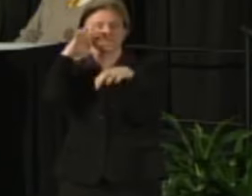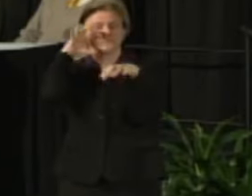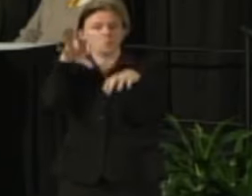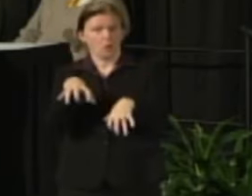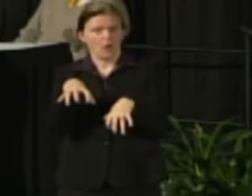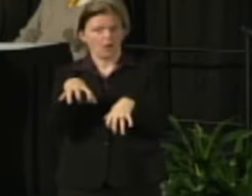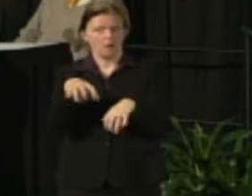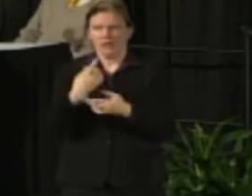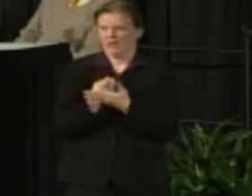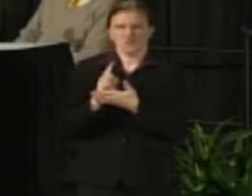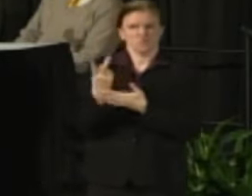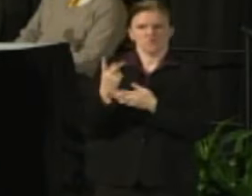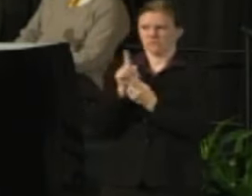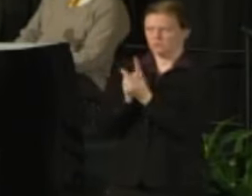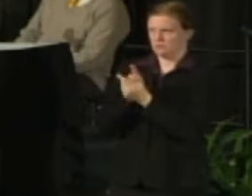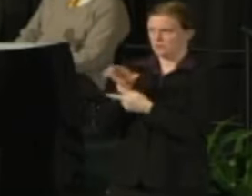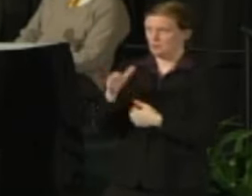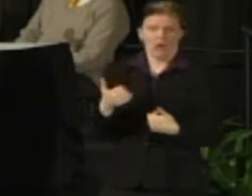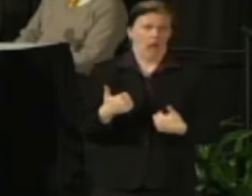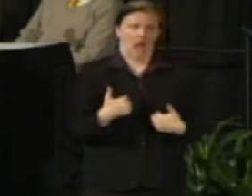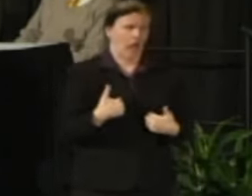to him last week he simply did not see this coming.